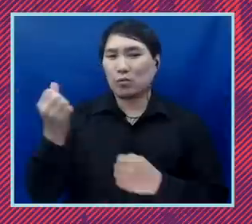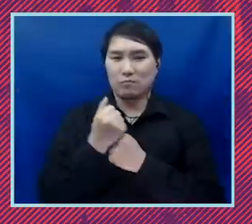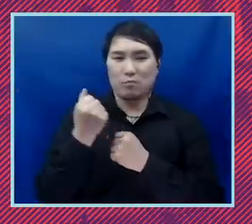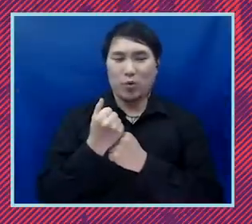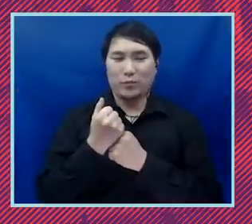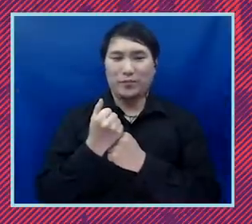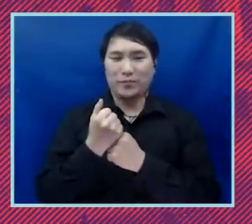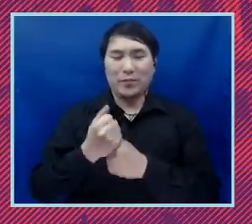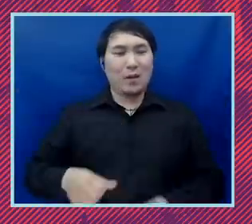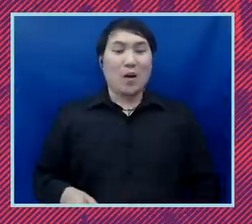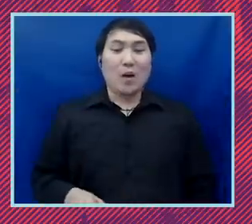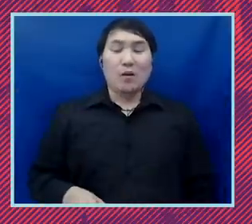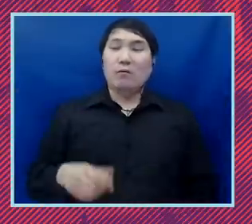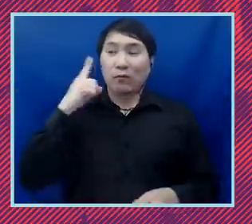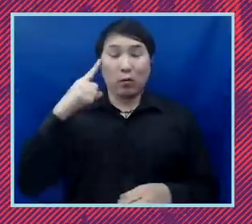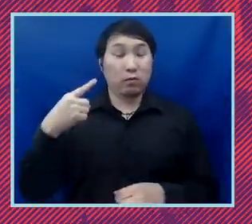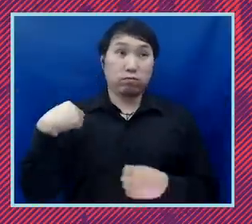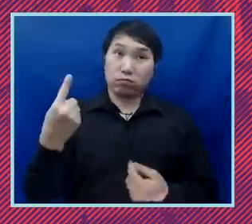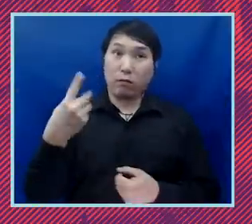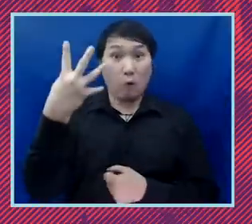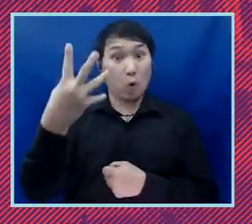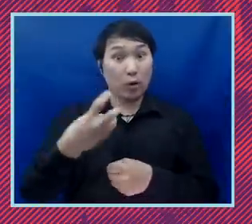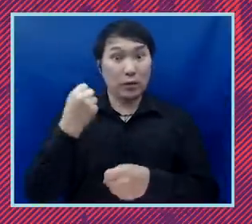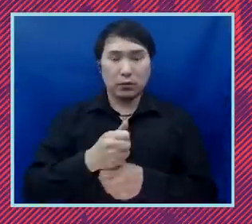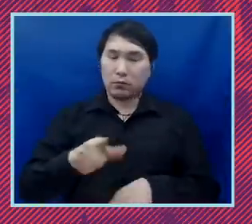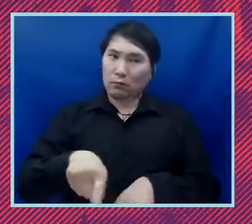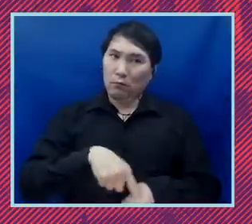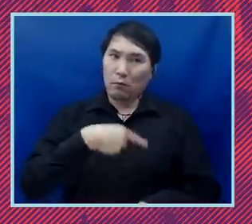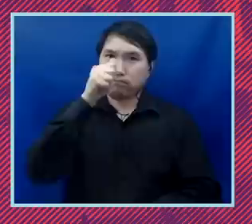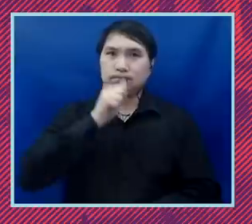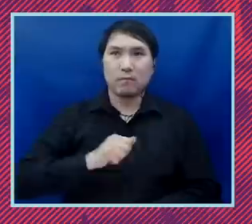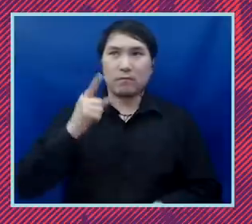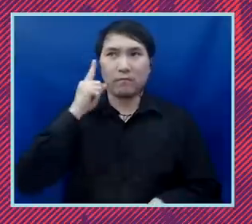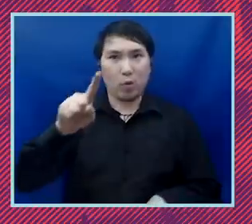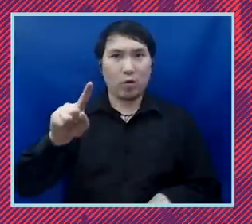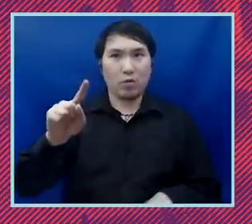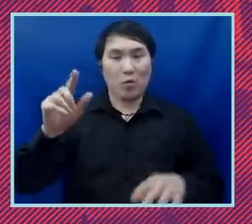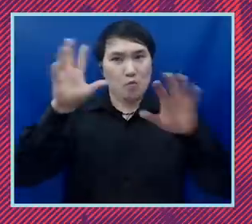They have been four long years with Donald Trump as president and in his tenure we filed all in